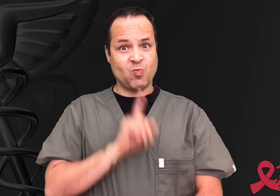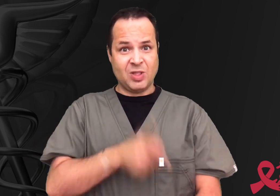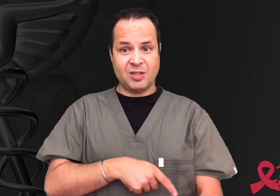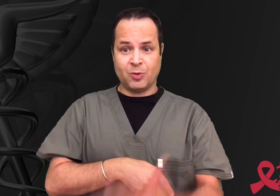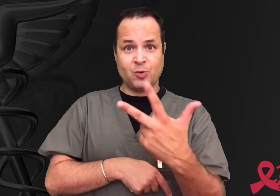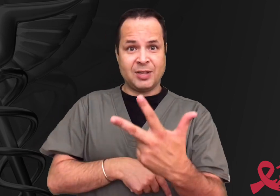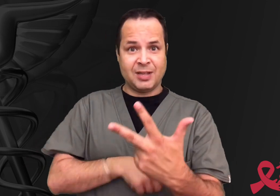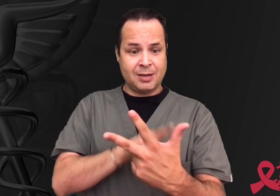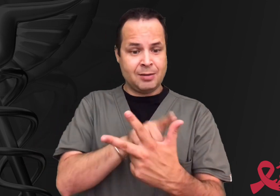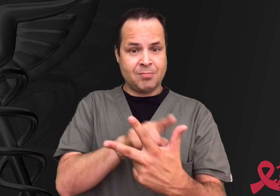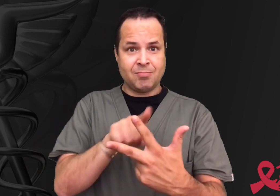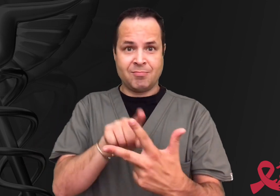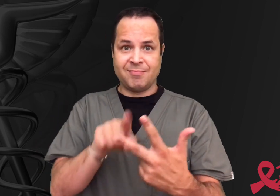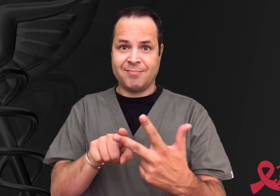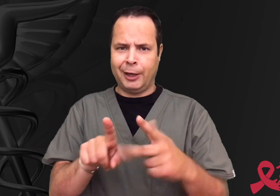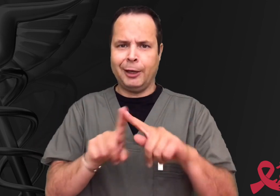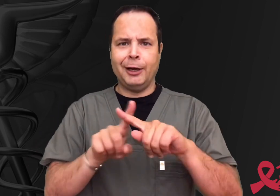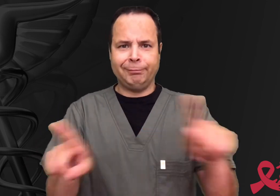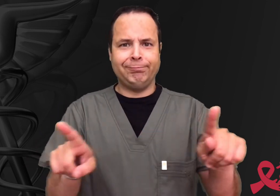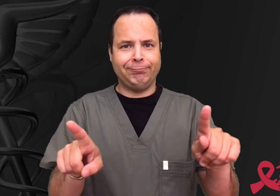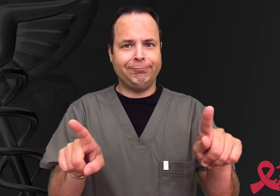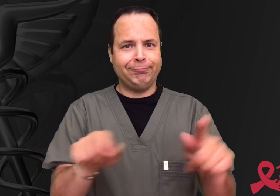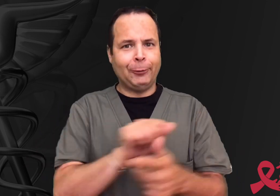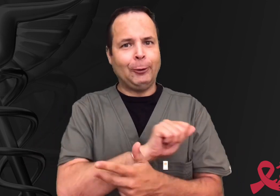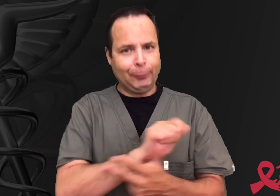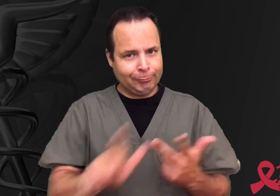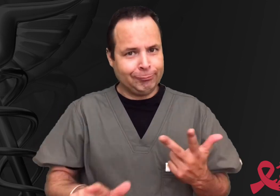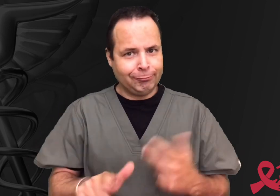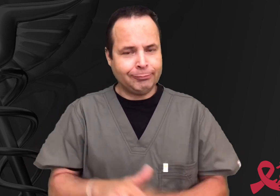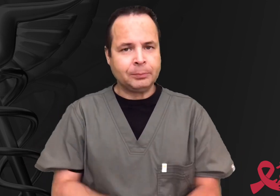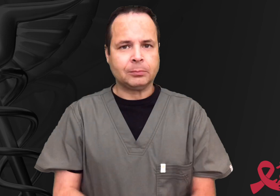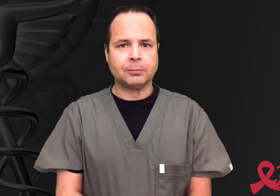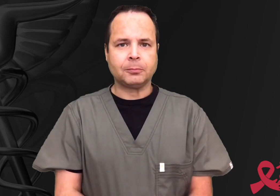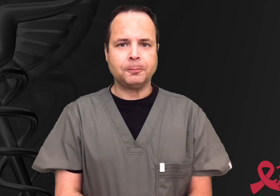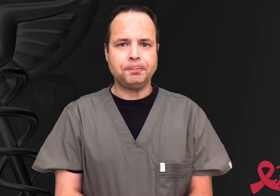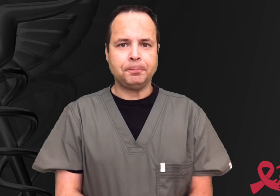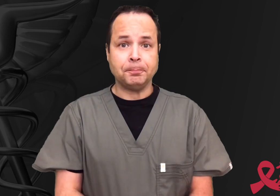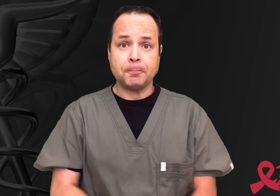So, there are three types of Hepatitis.